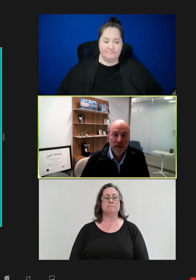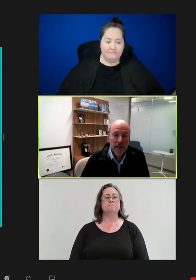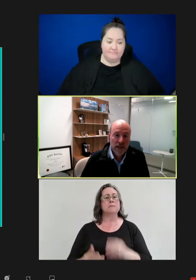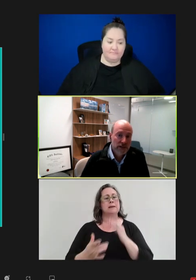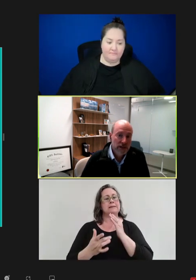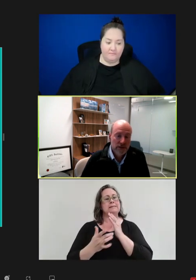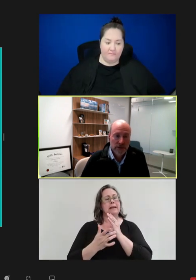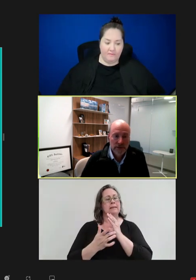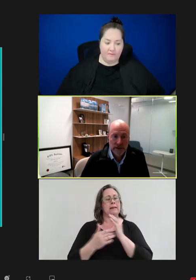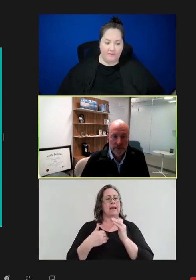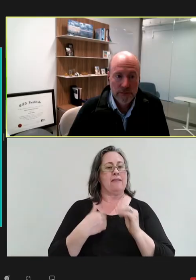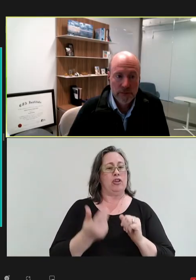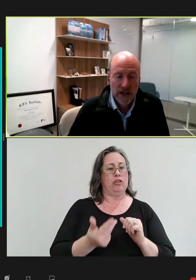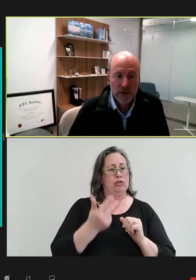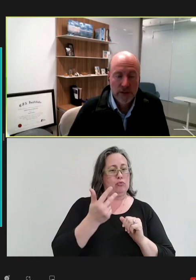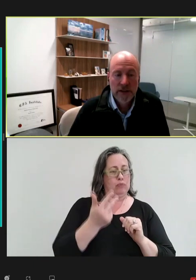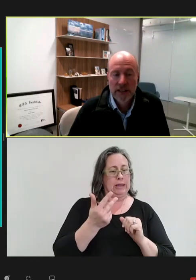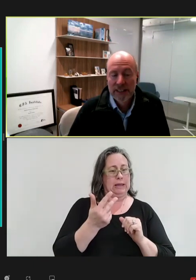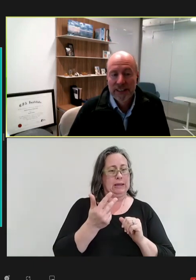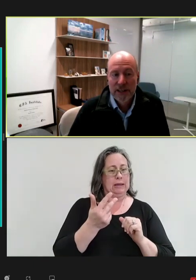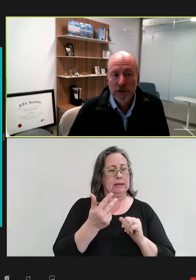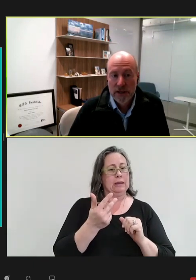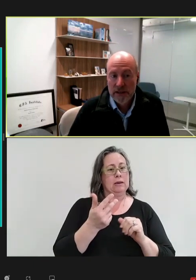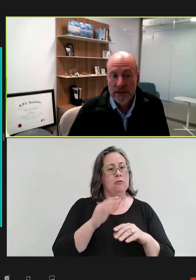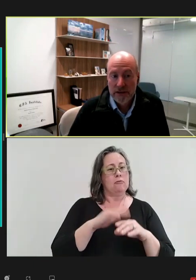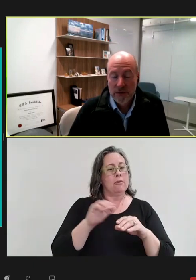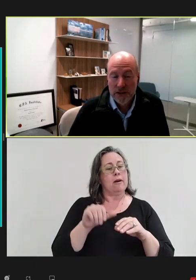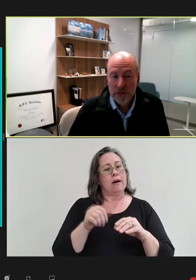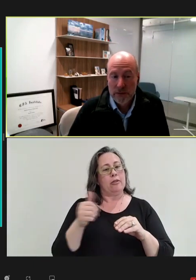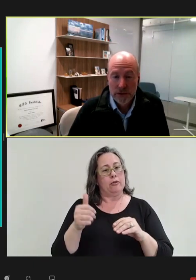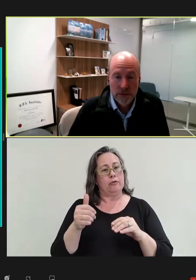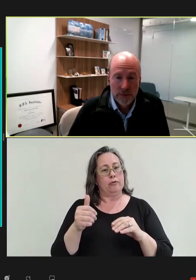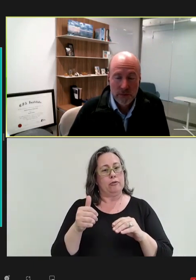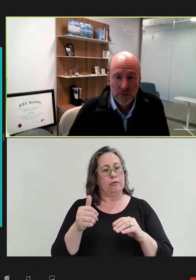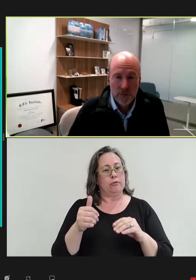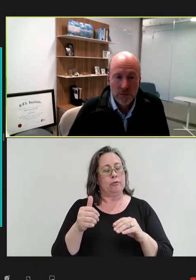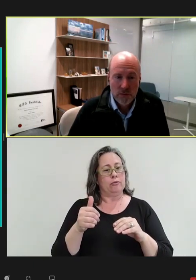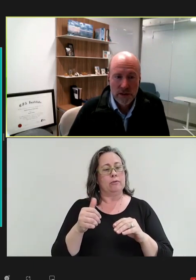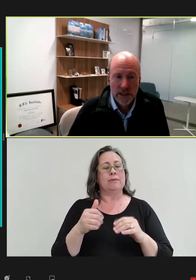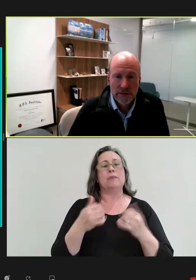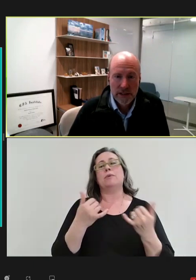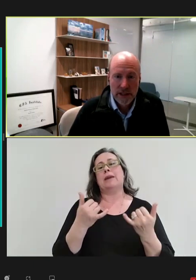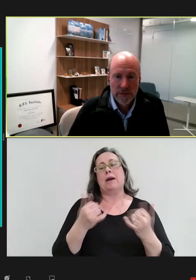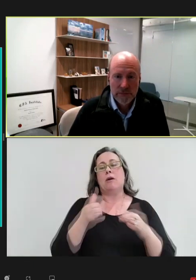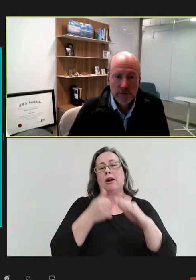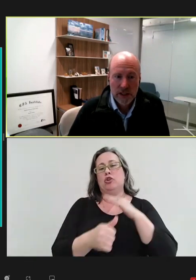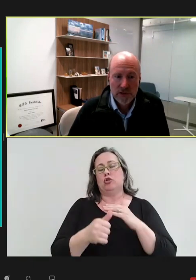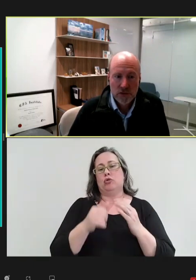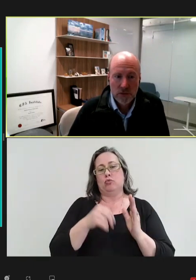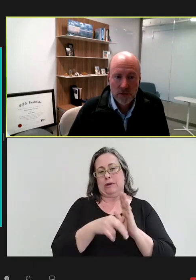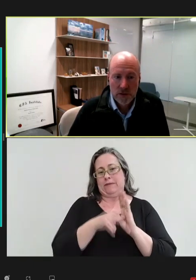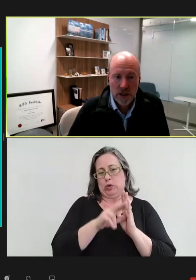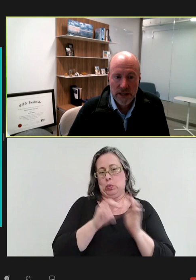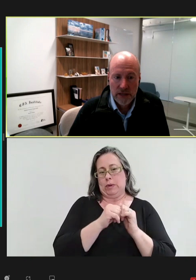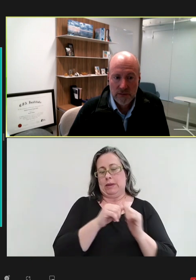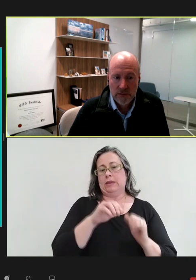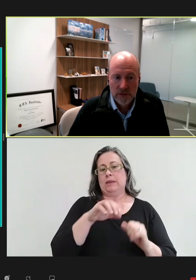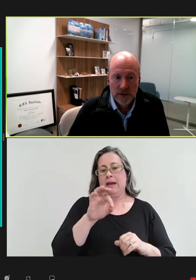the other end of the pathway, three that are under review with the FDA, because that number